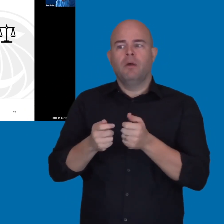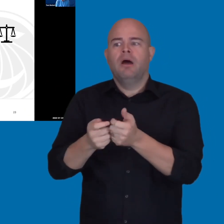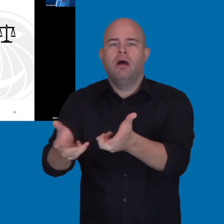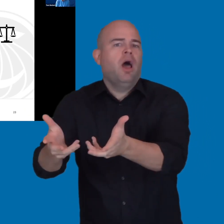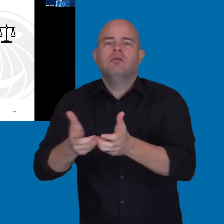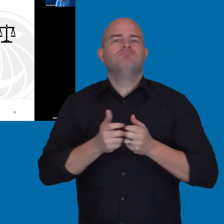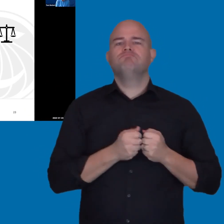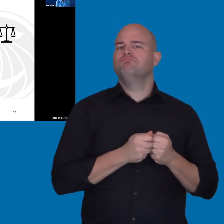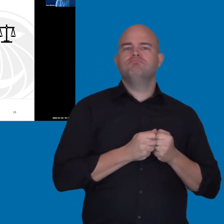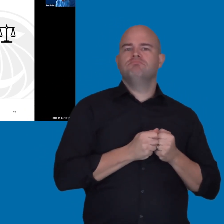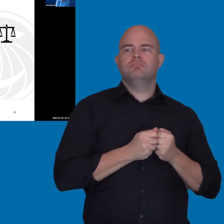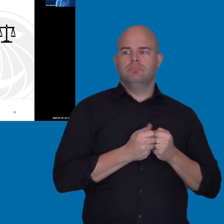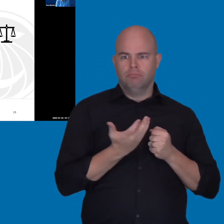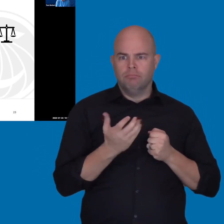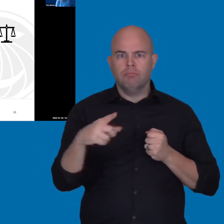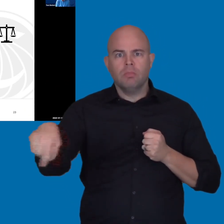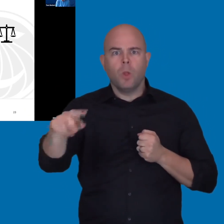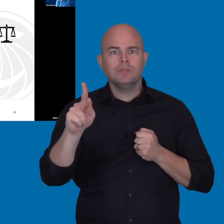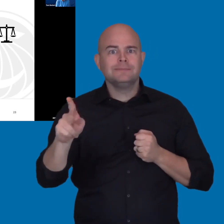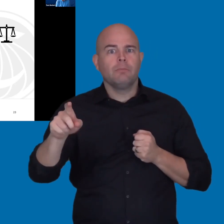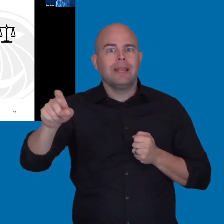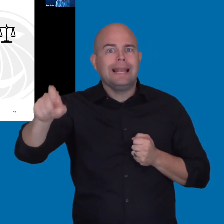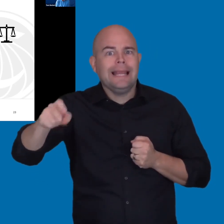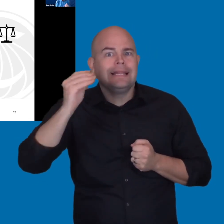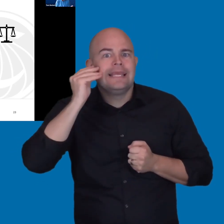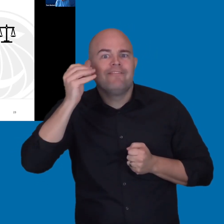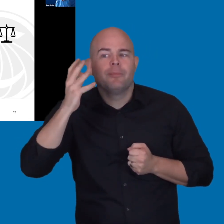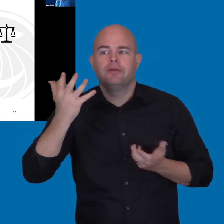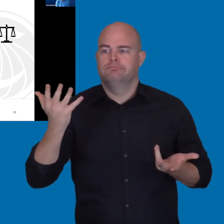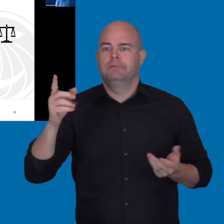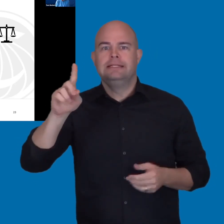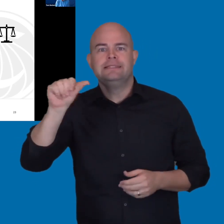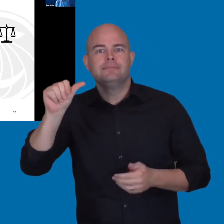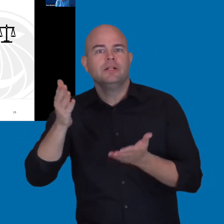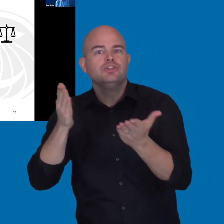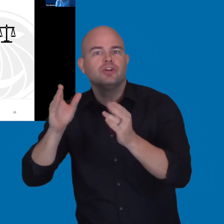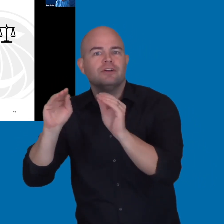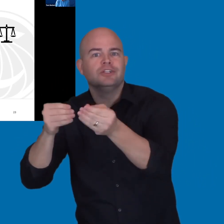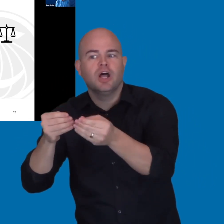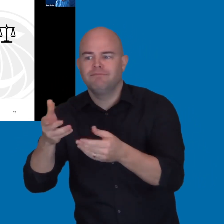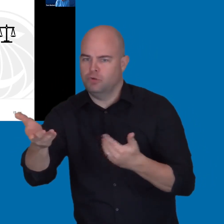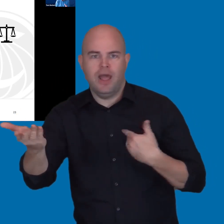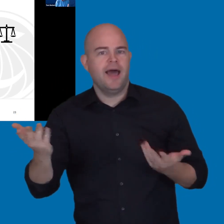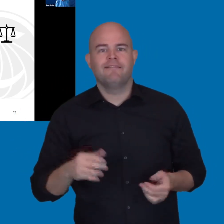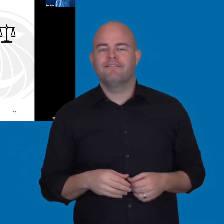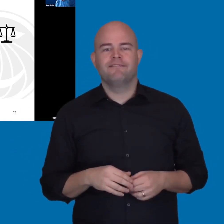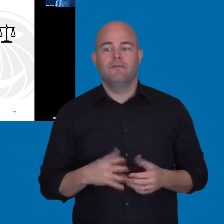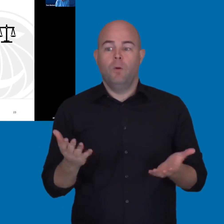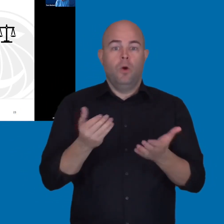to all the people that would need that information, such as Disability Services Office. Such as the purchase requestor,